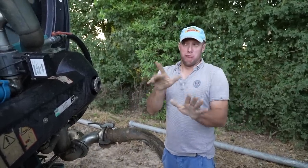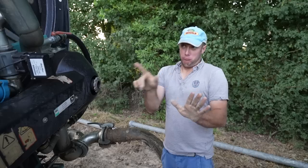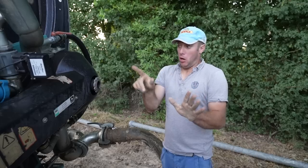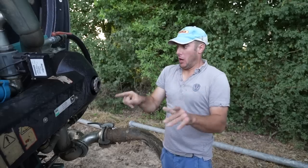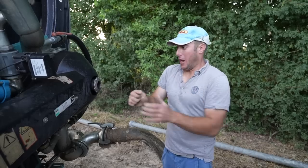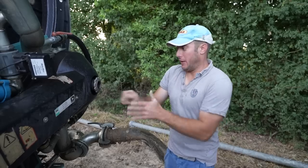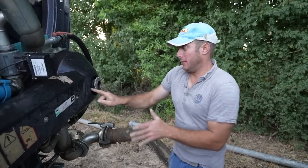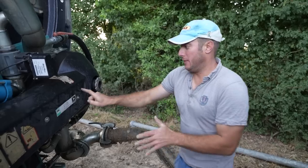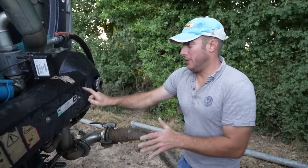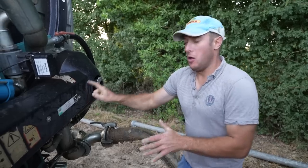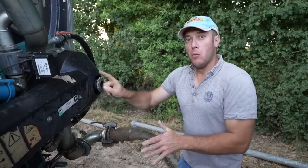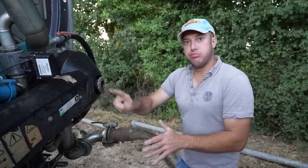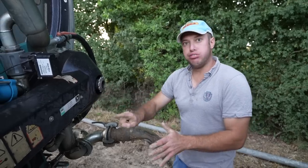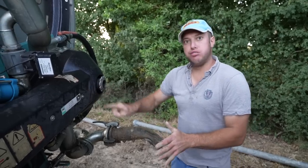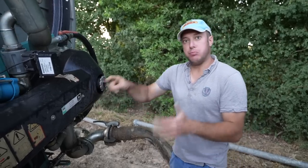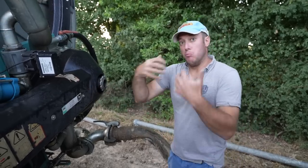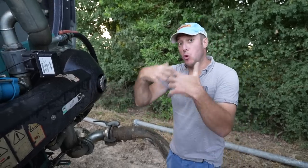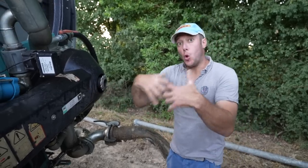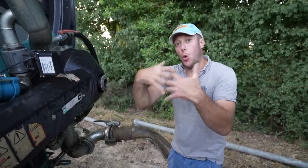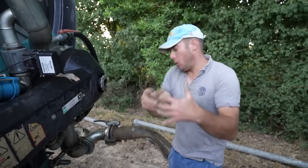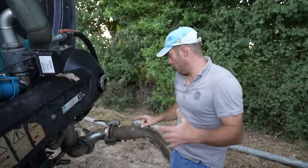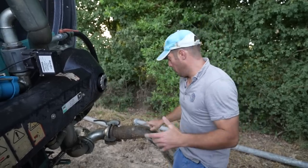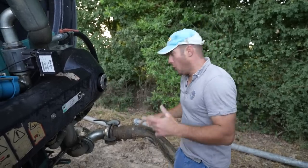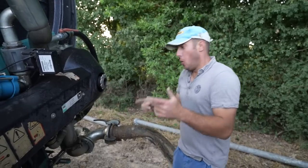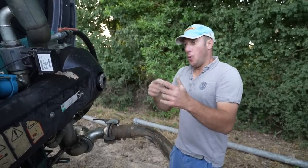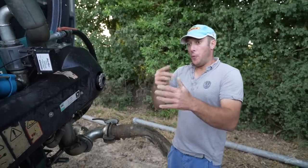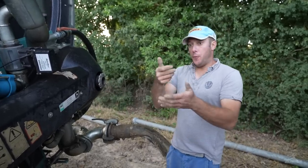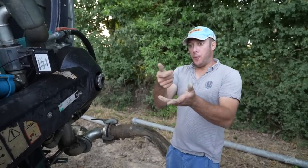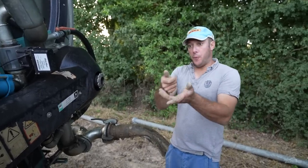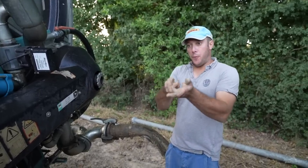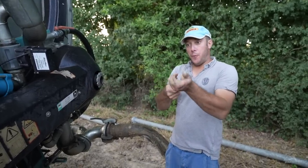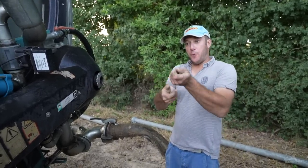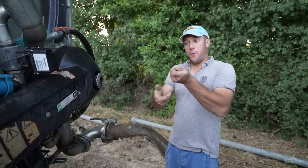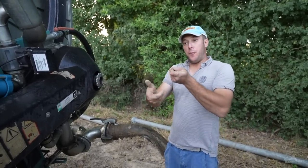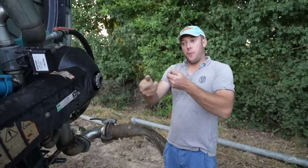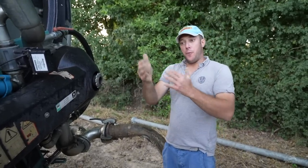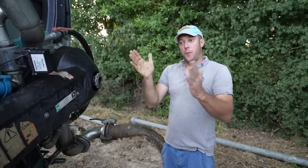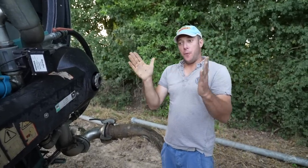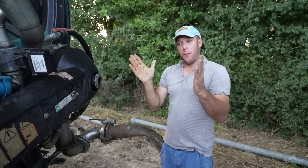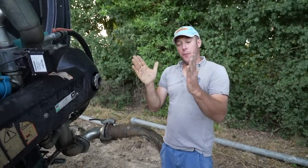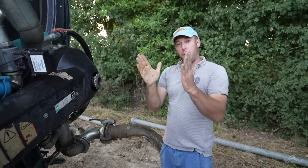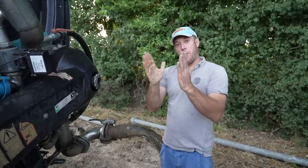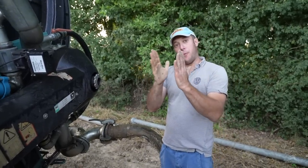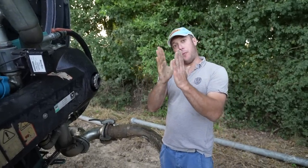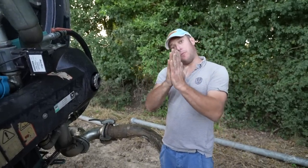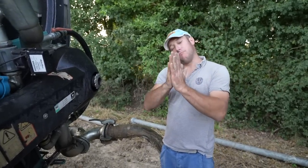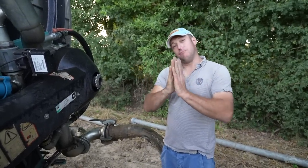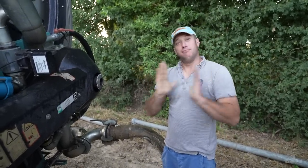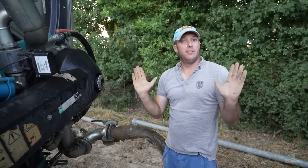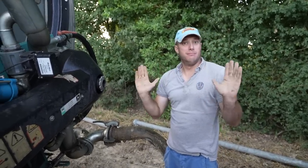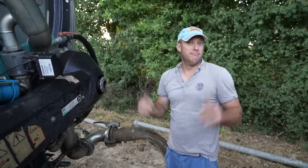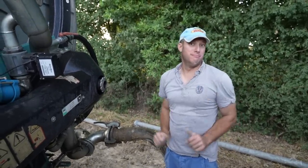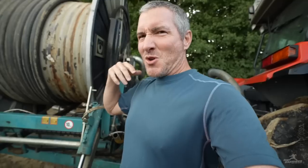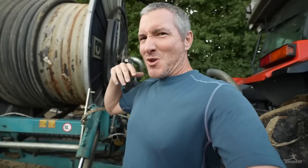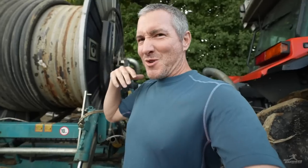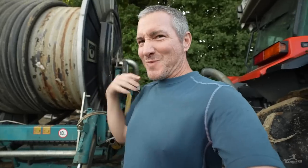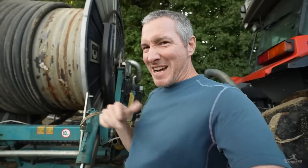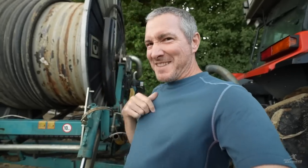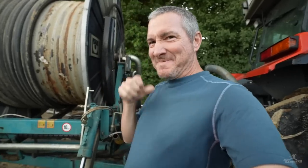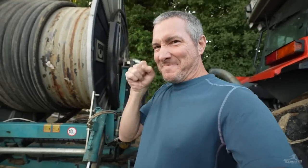This has a motor that pulls the hose for us, until it is all rolled up. That’s all. Wow!